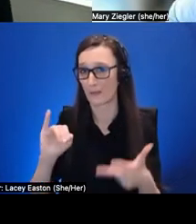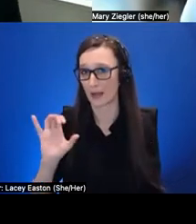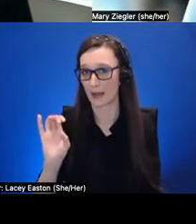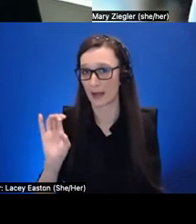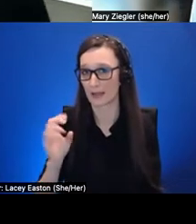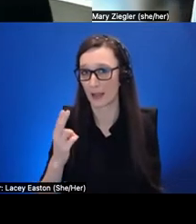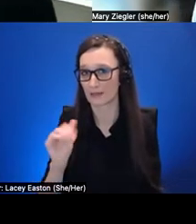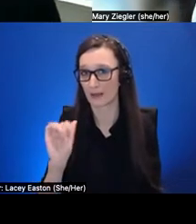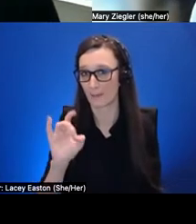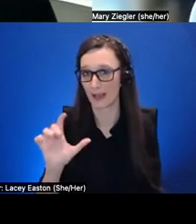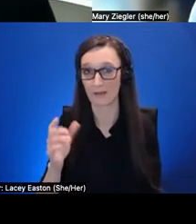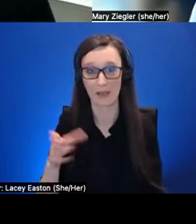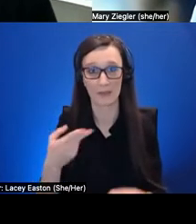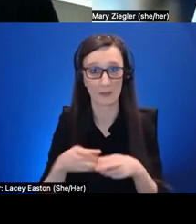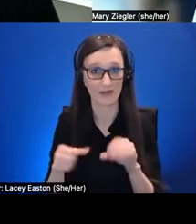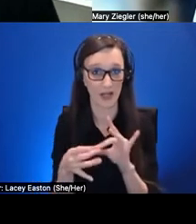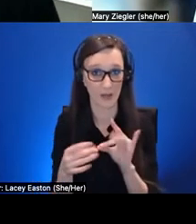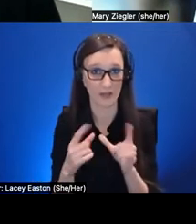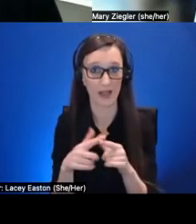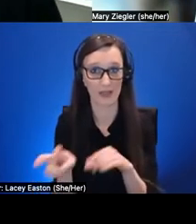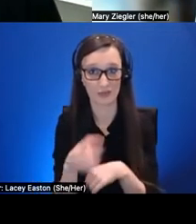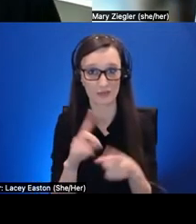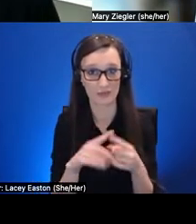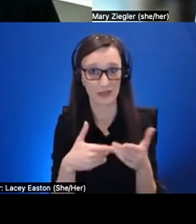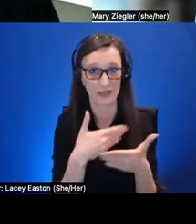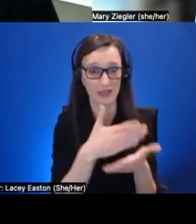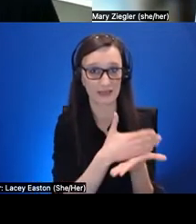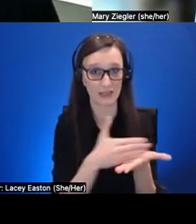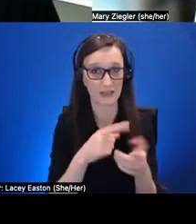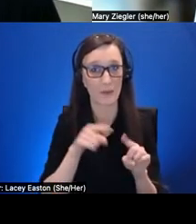could segue into the next section but you taught a course called xr for everybody it's a massive